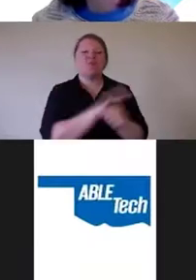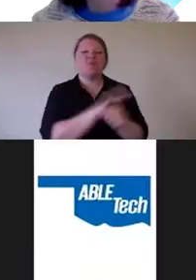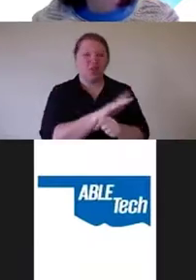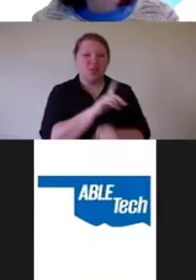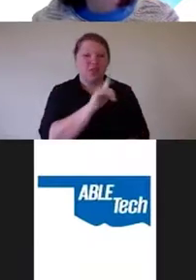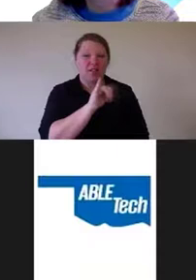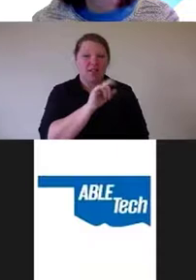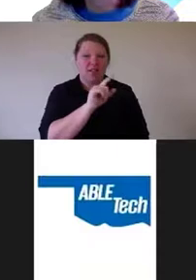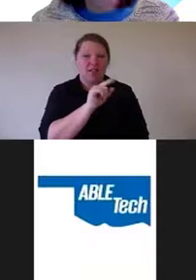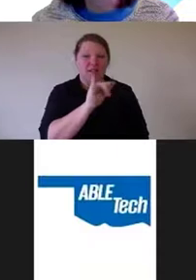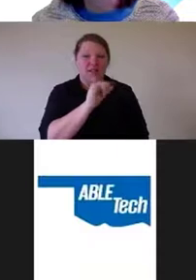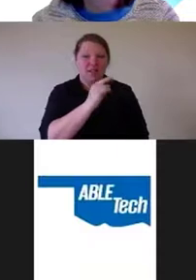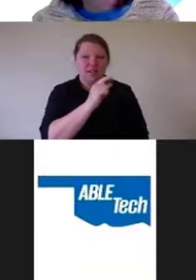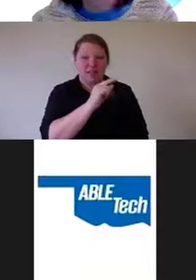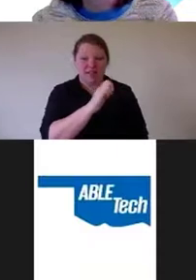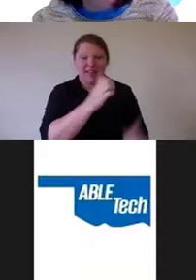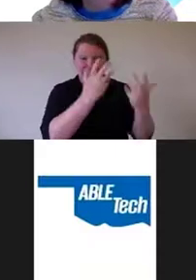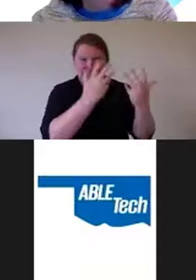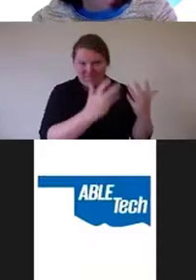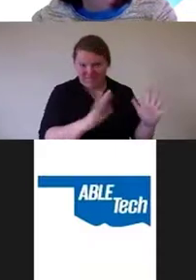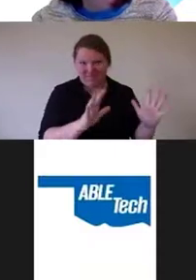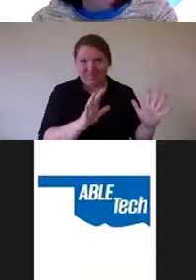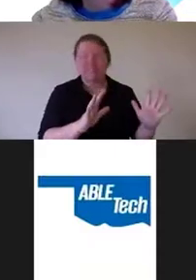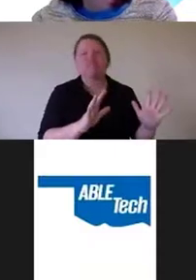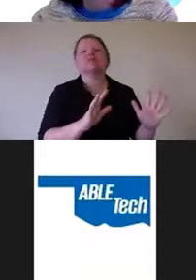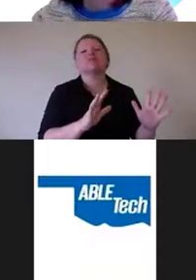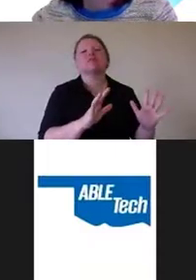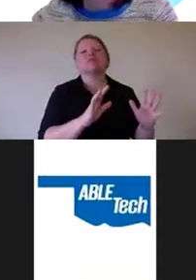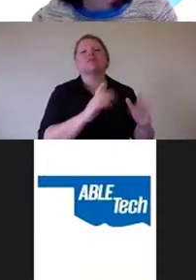any conclusions about what it means to accessibility in general.